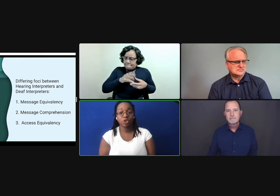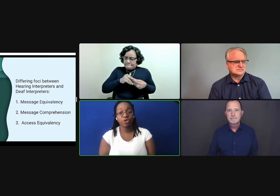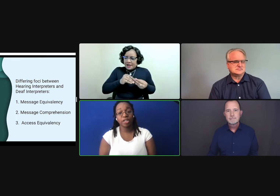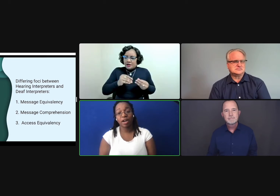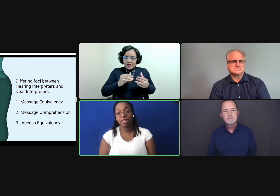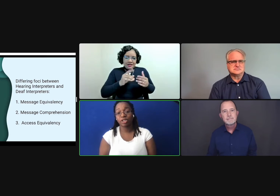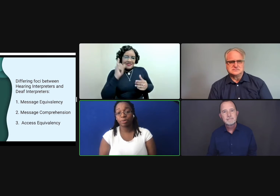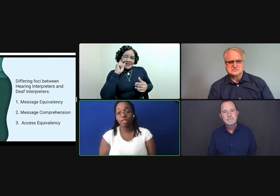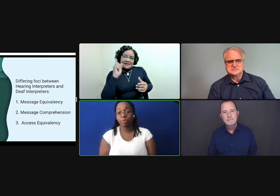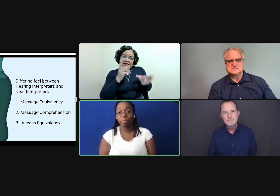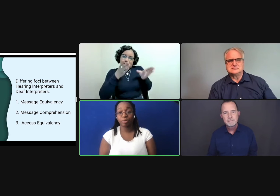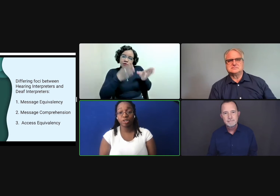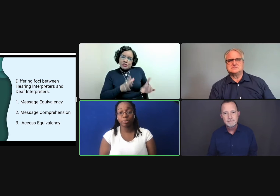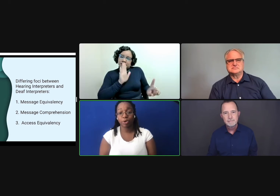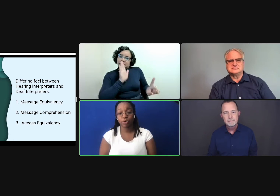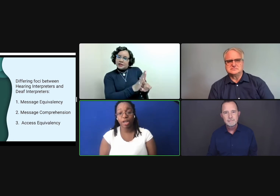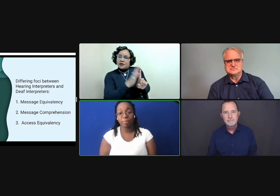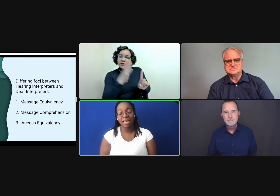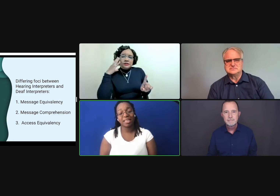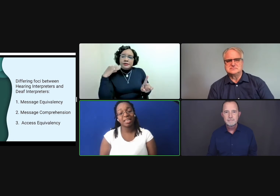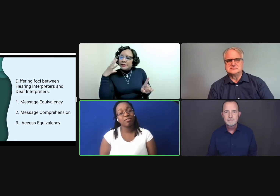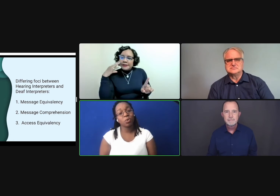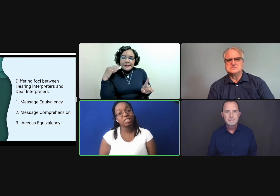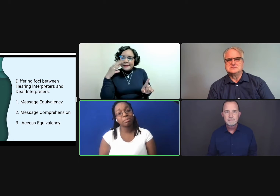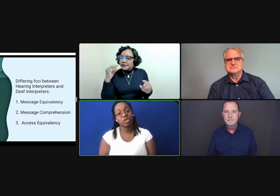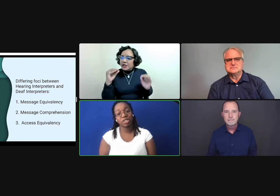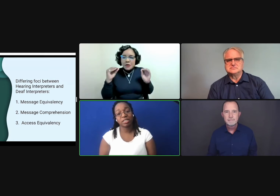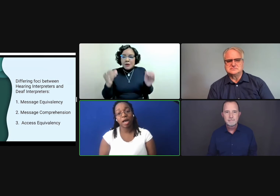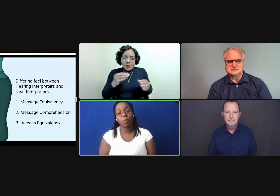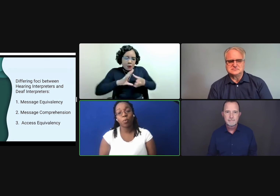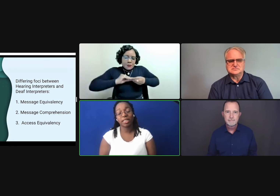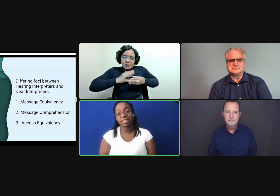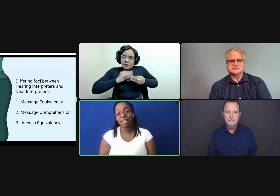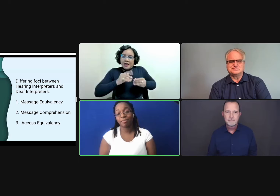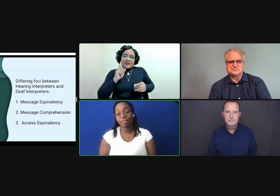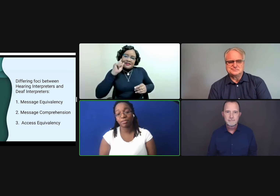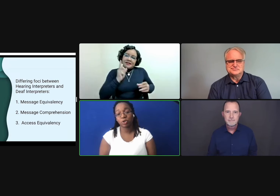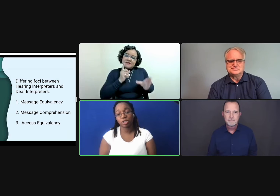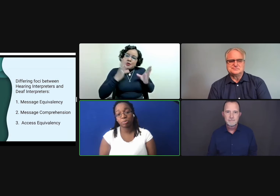But during our interpretation preparation program, they never once mentioned what the deaf individual's